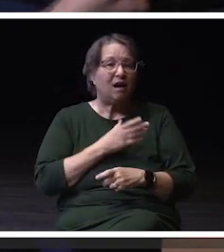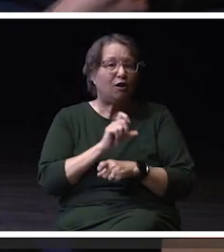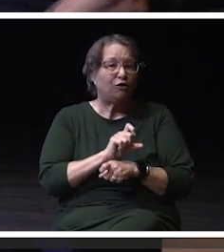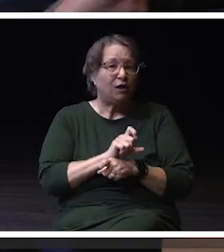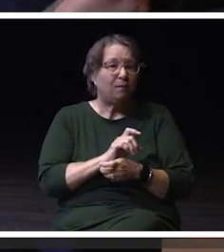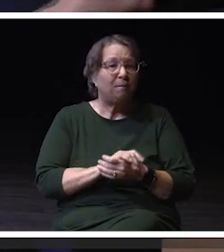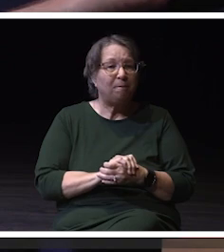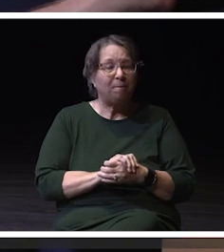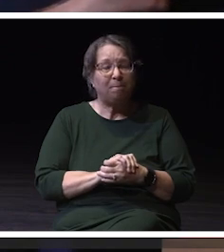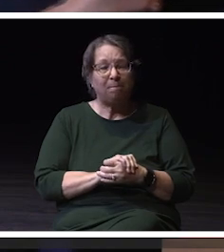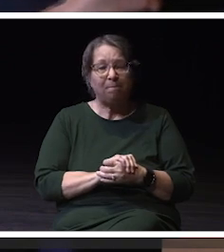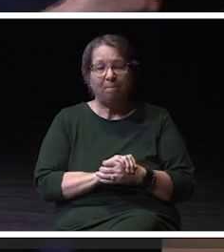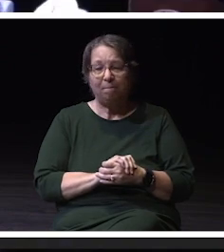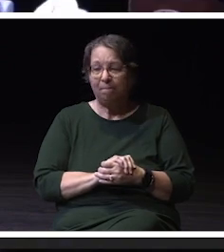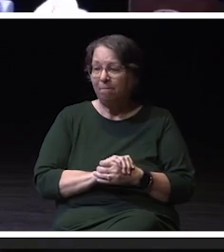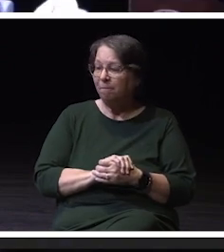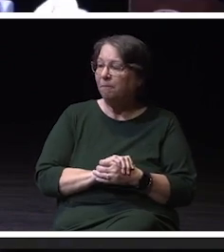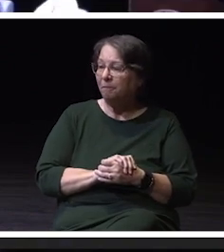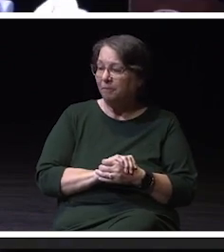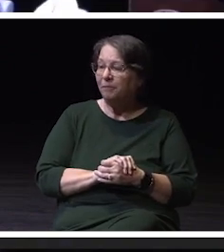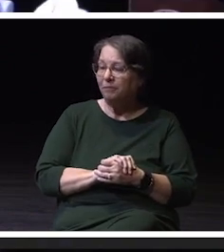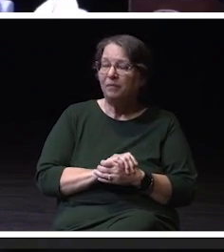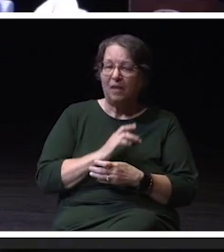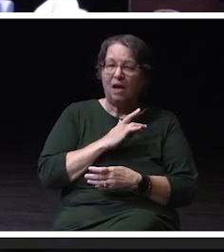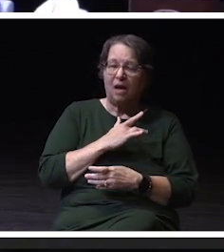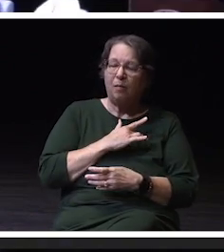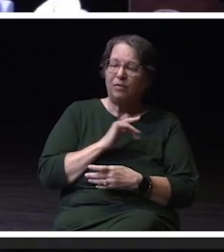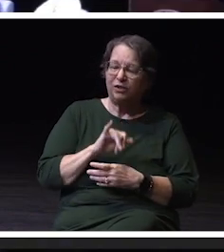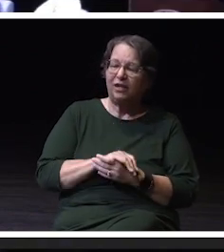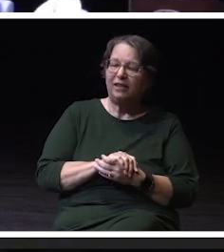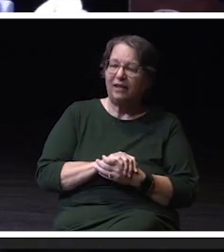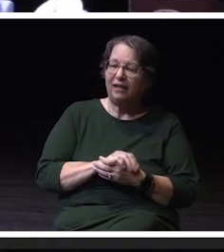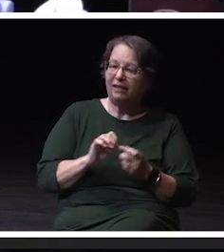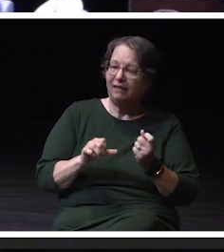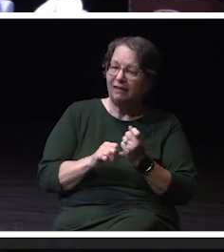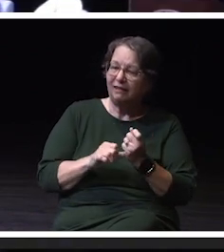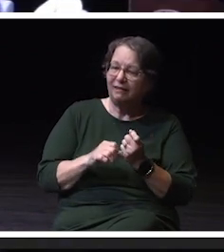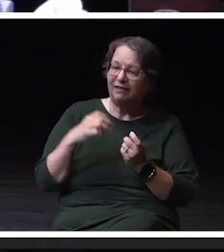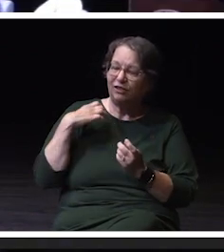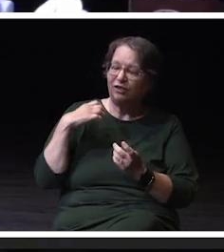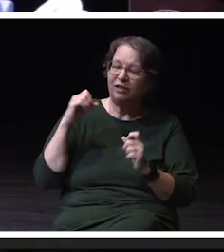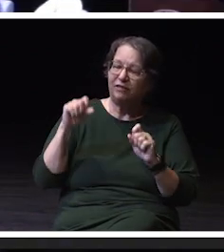Yeah, I appreciate that. And Assistant Chief, can you guide us when,